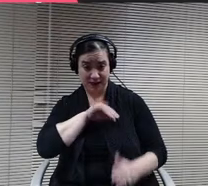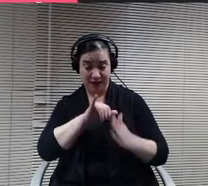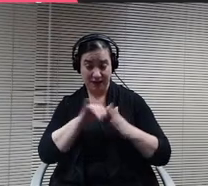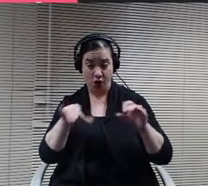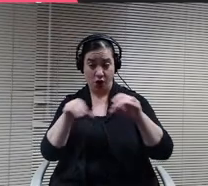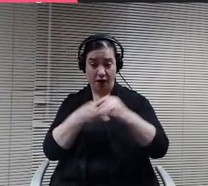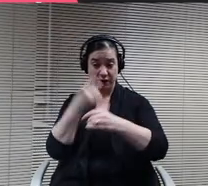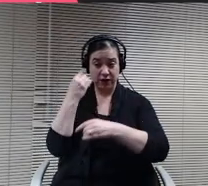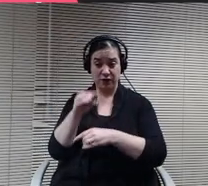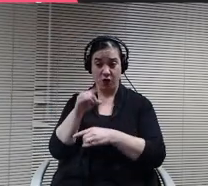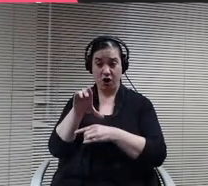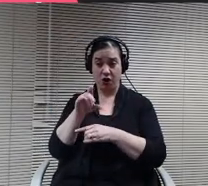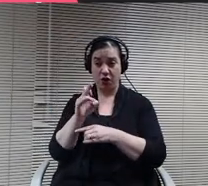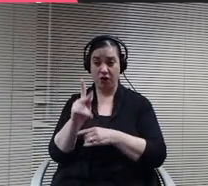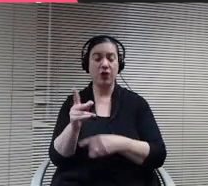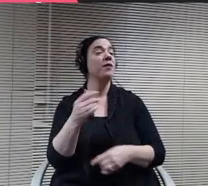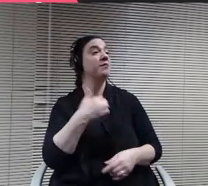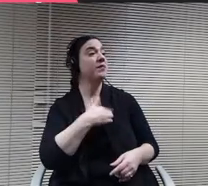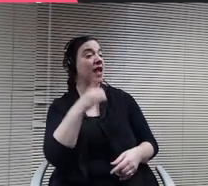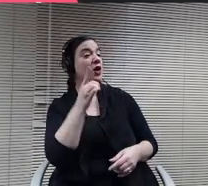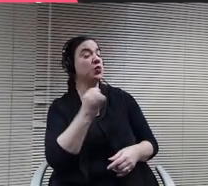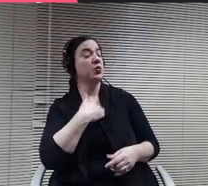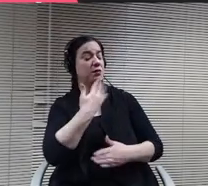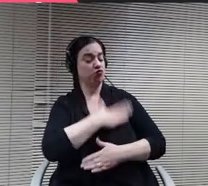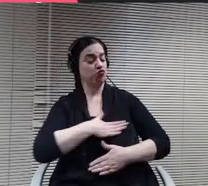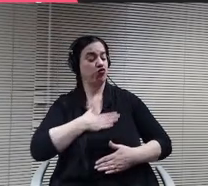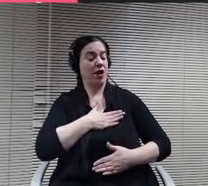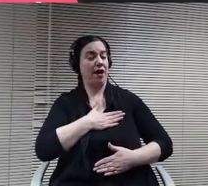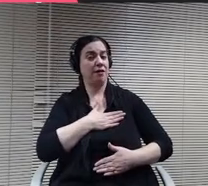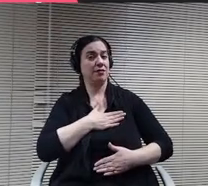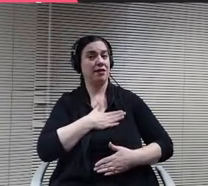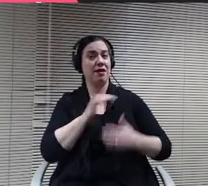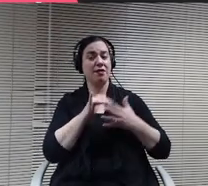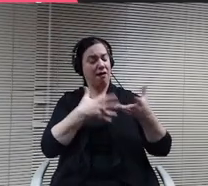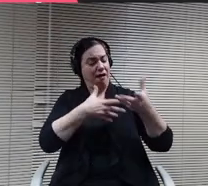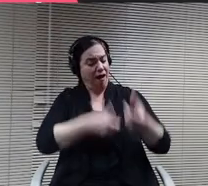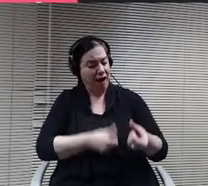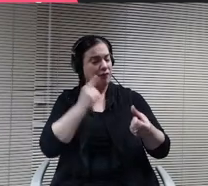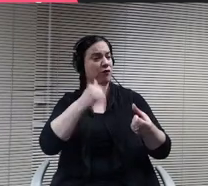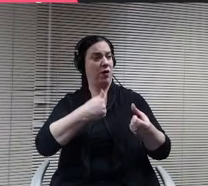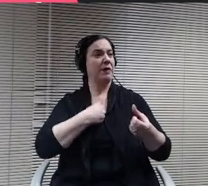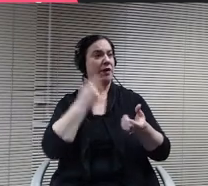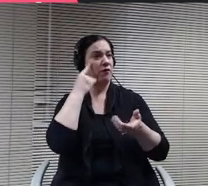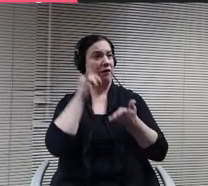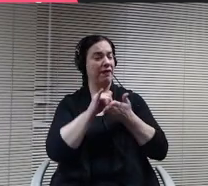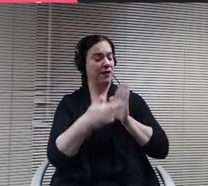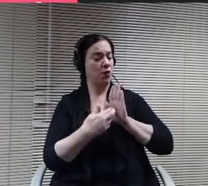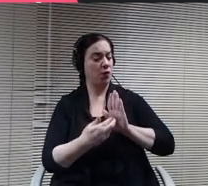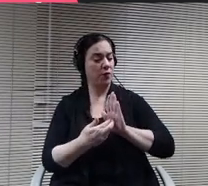I do appreciate the breath and some in that role. Thank you. Great. Do we have any other nominations?